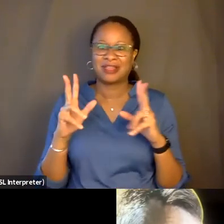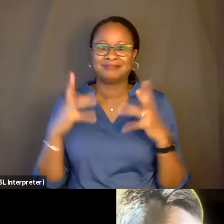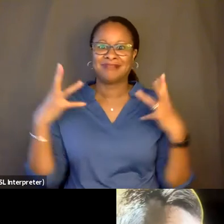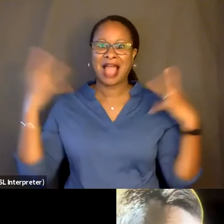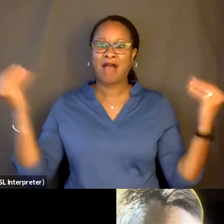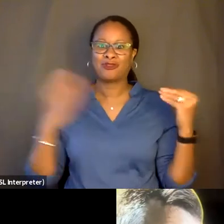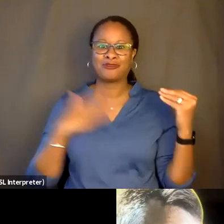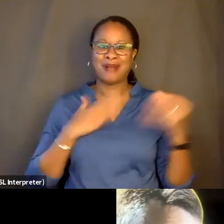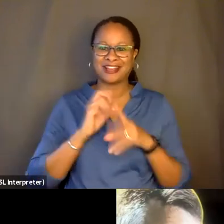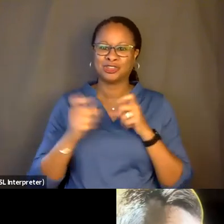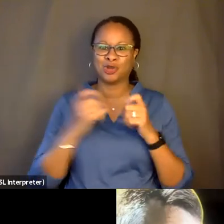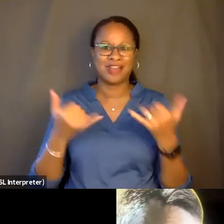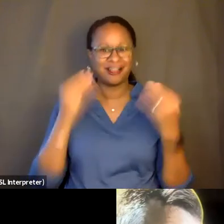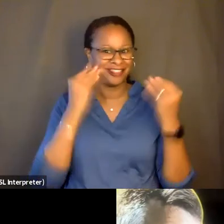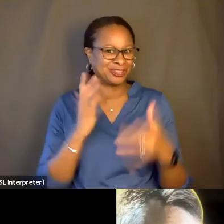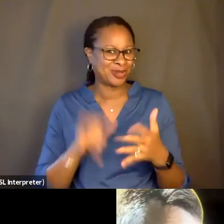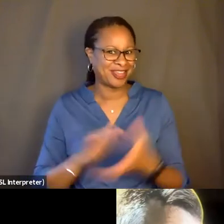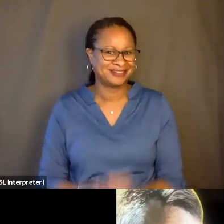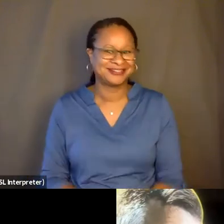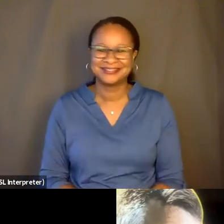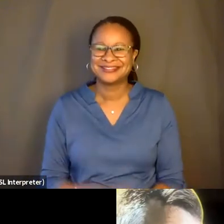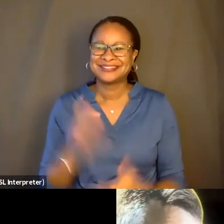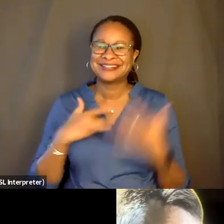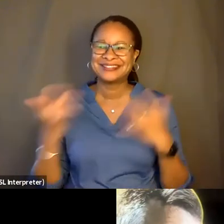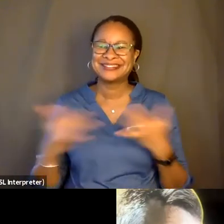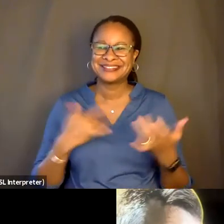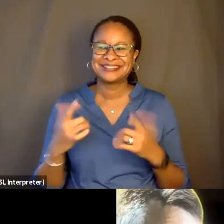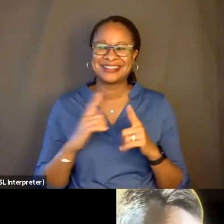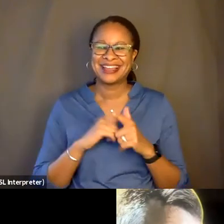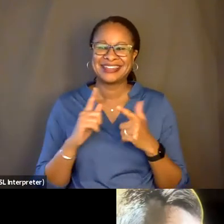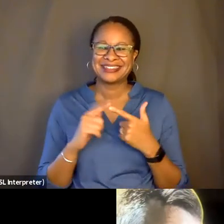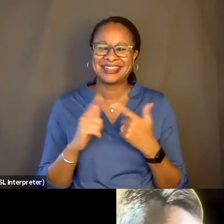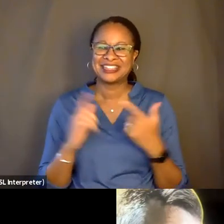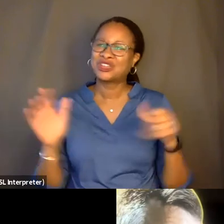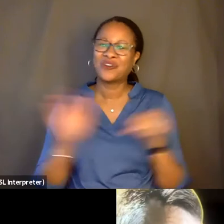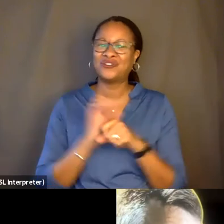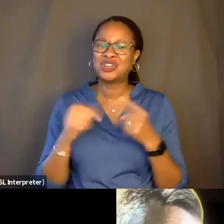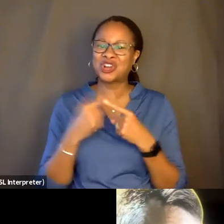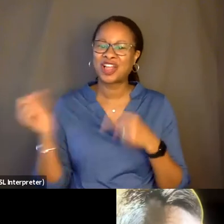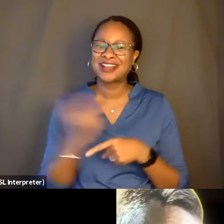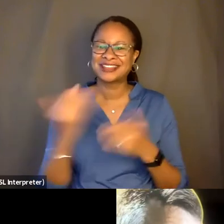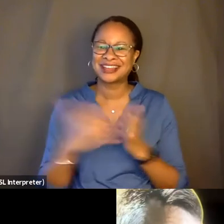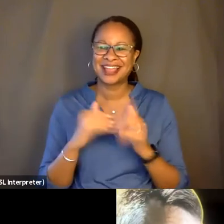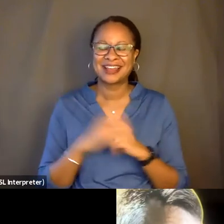I can tell you that much. That's exciting. Well, just to bring this full circle, I want to ask you about how your father is doing,